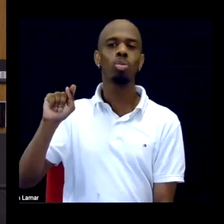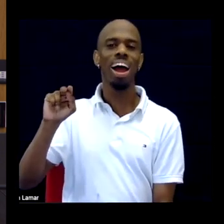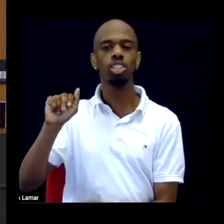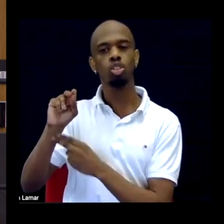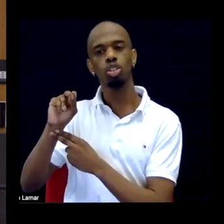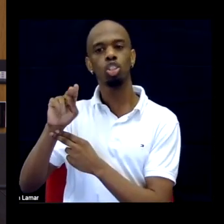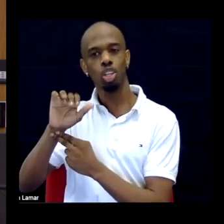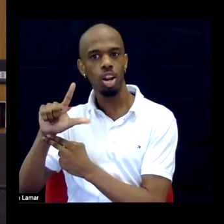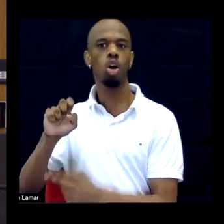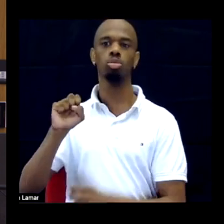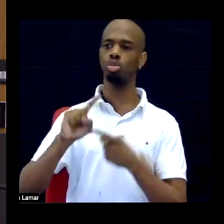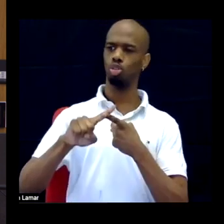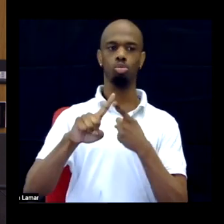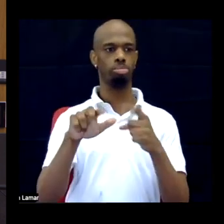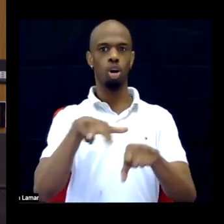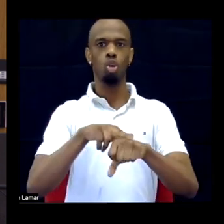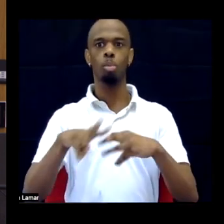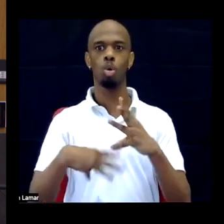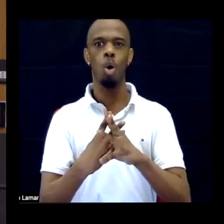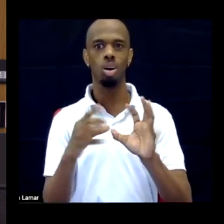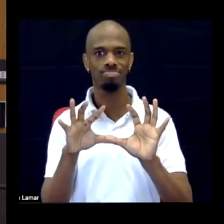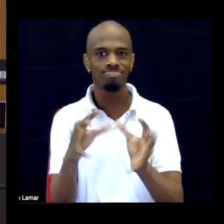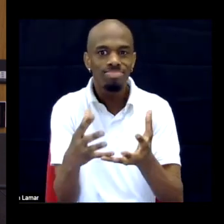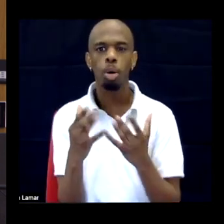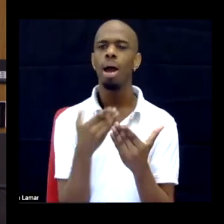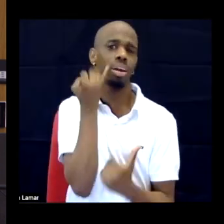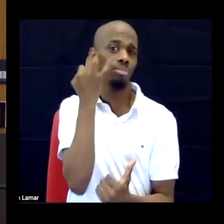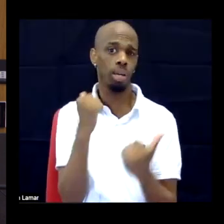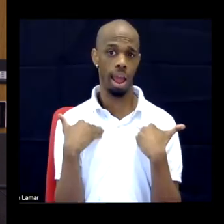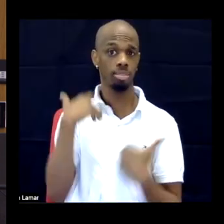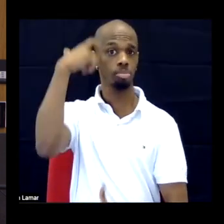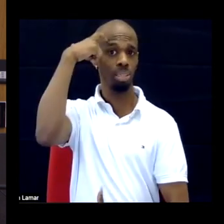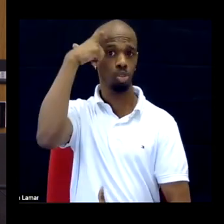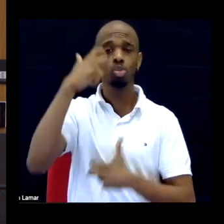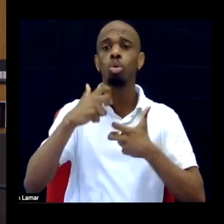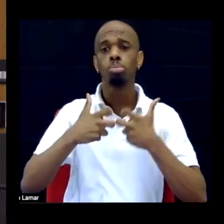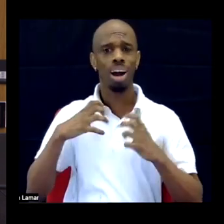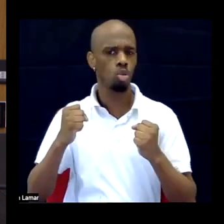can be used against us in various ways, whether they have a psych disability or not.